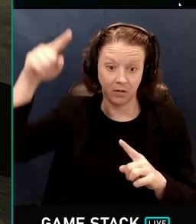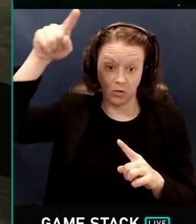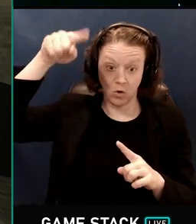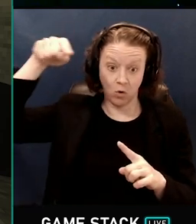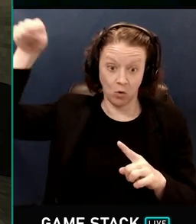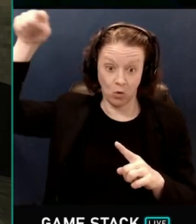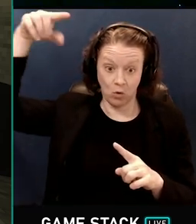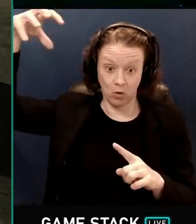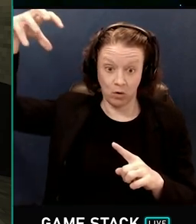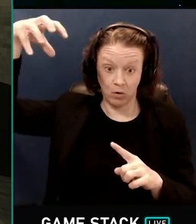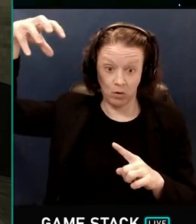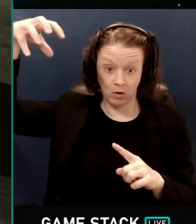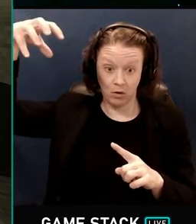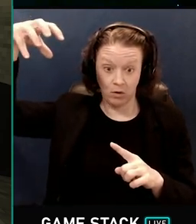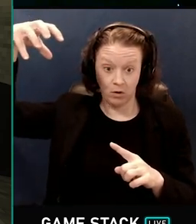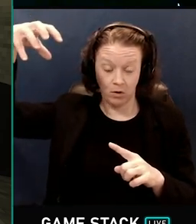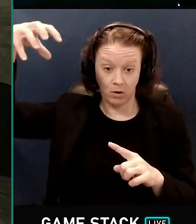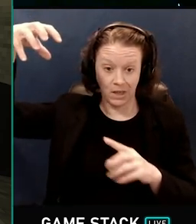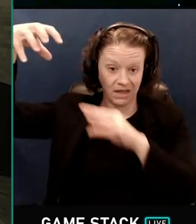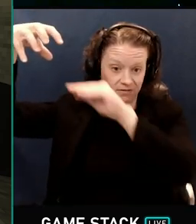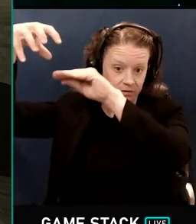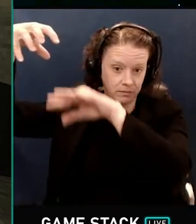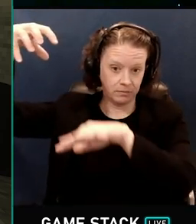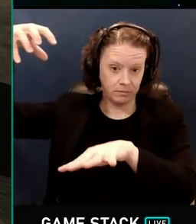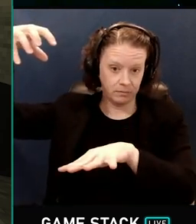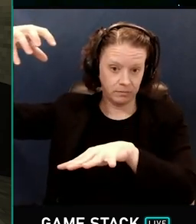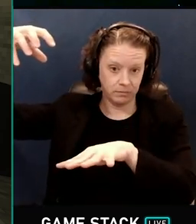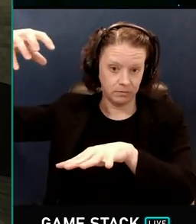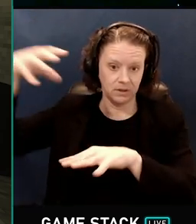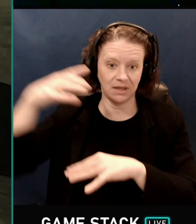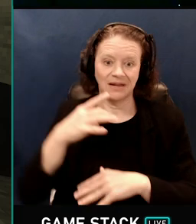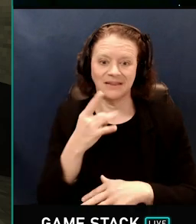so it's getting direct lighting from the sky, if you like.